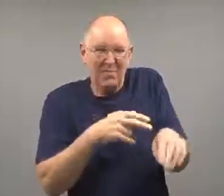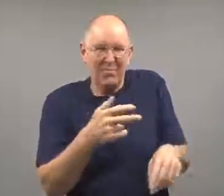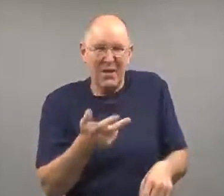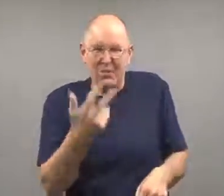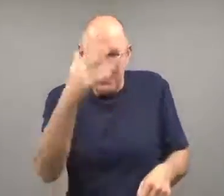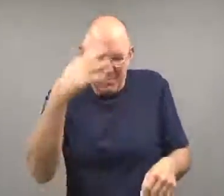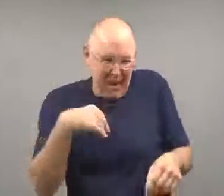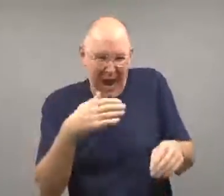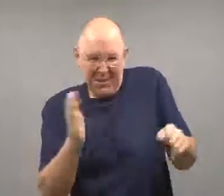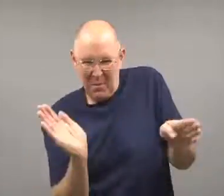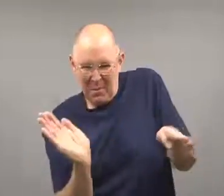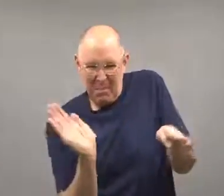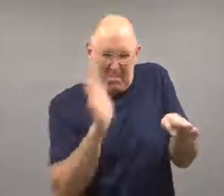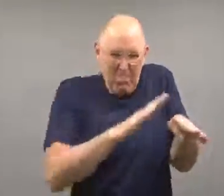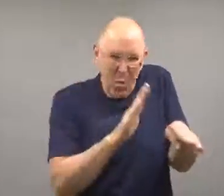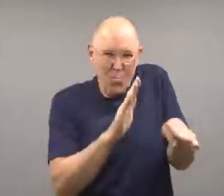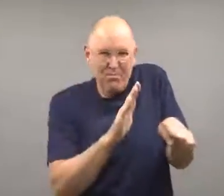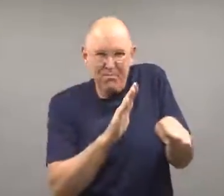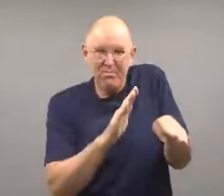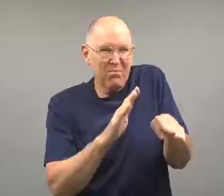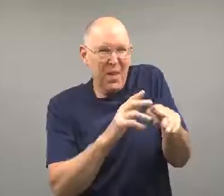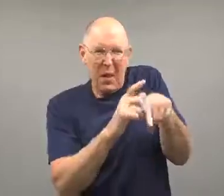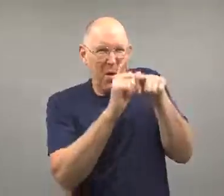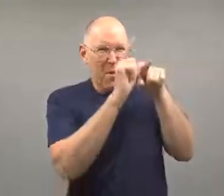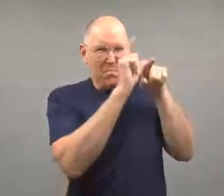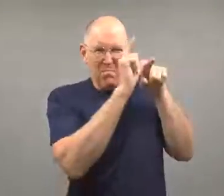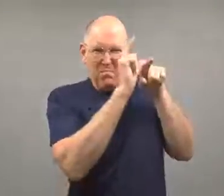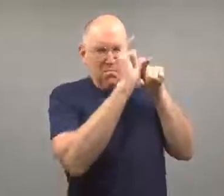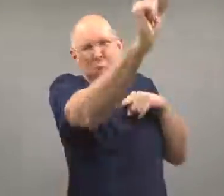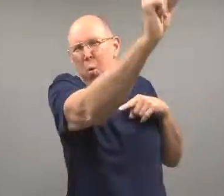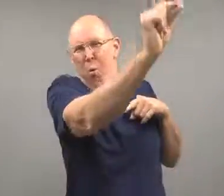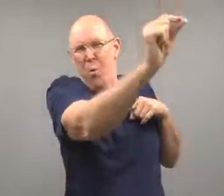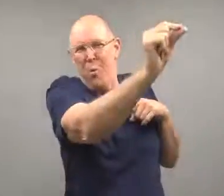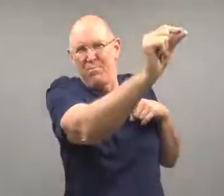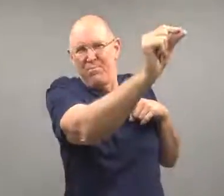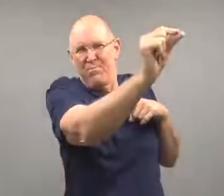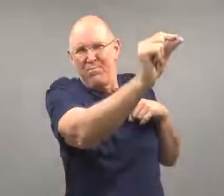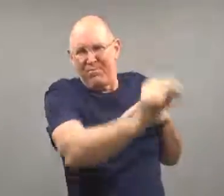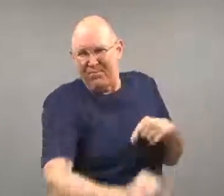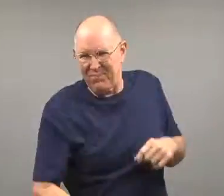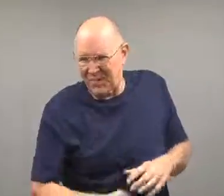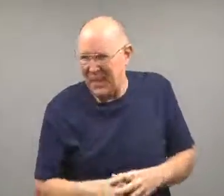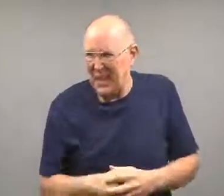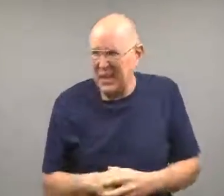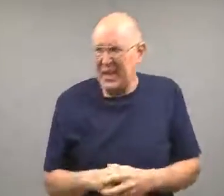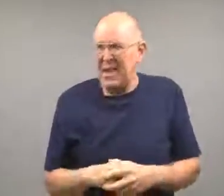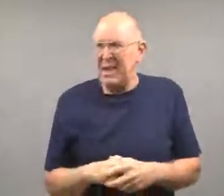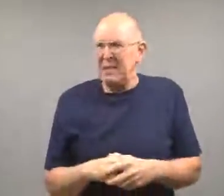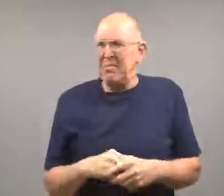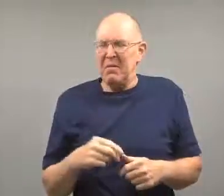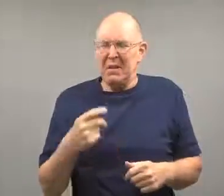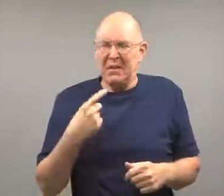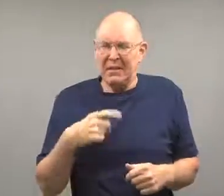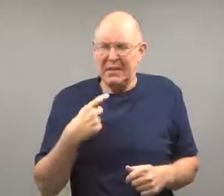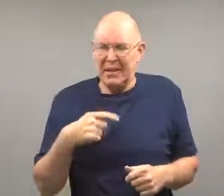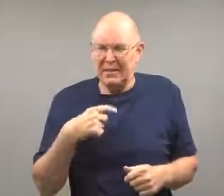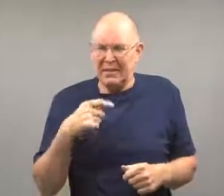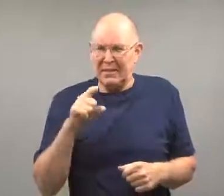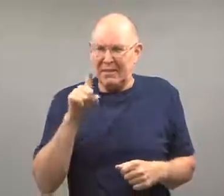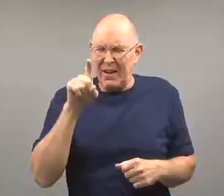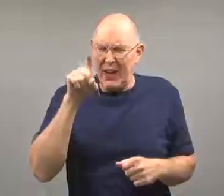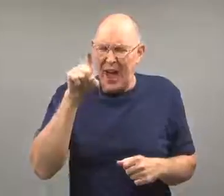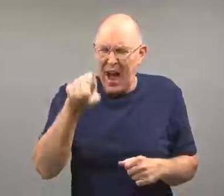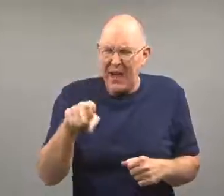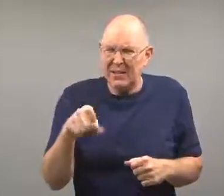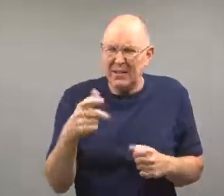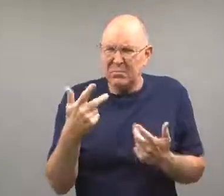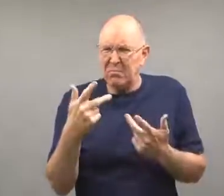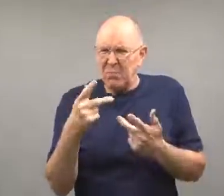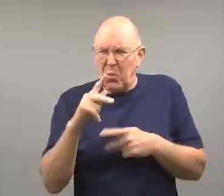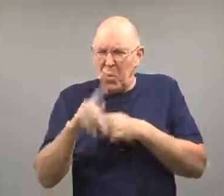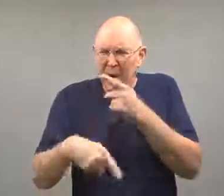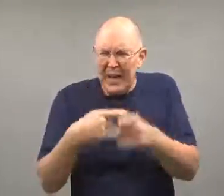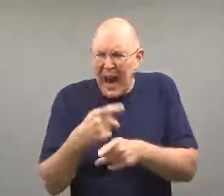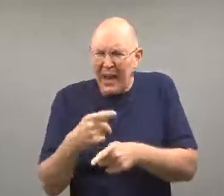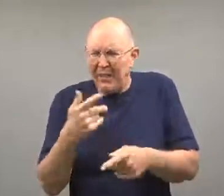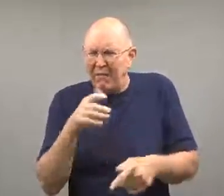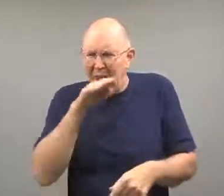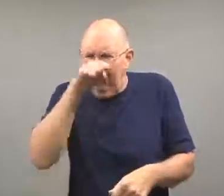They shut the gate on the trailer and took off!